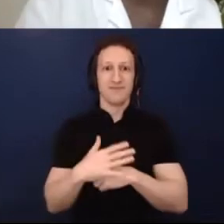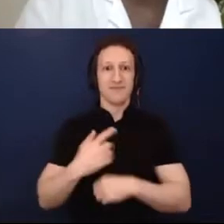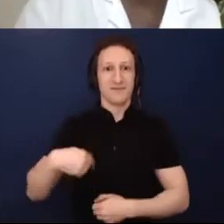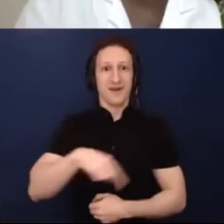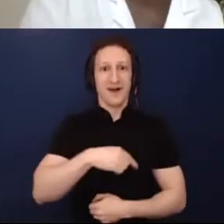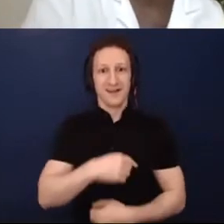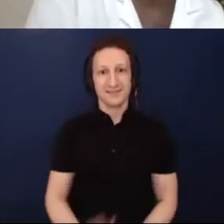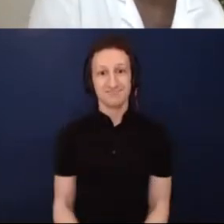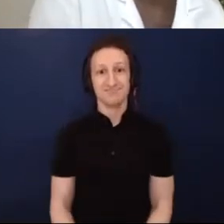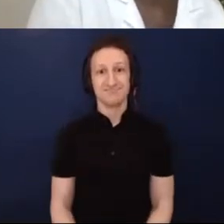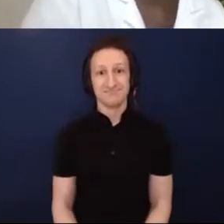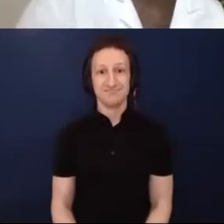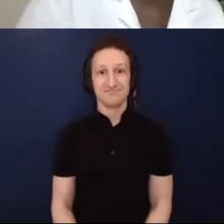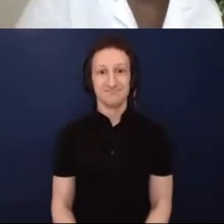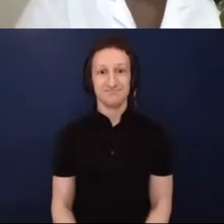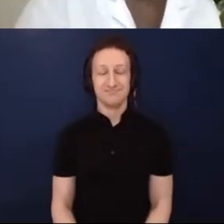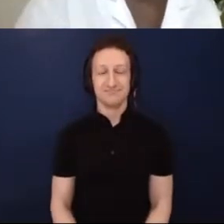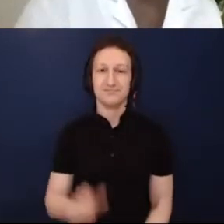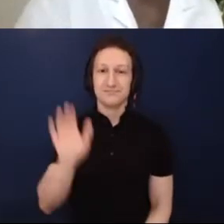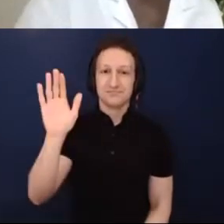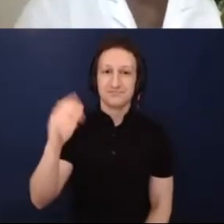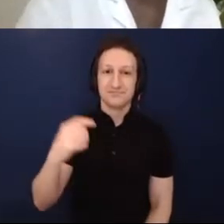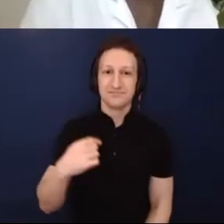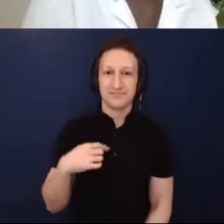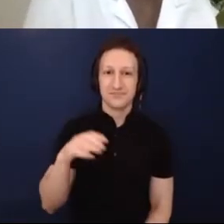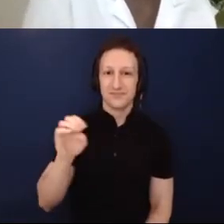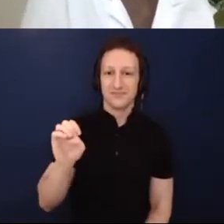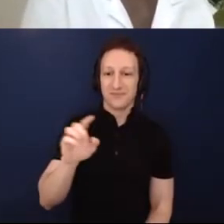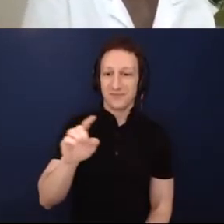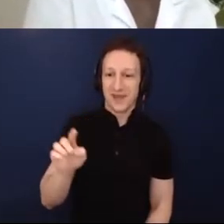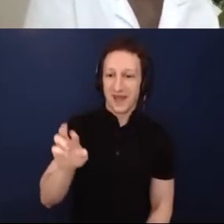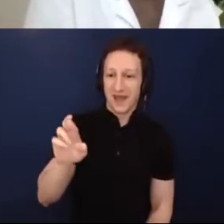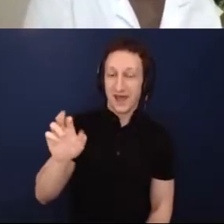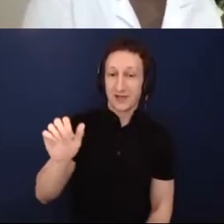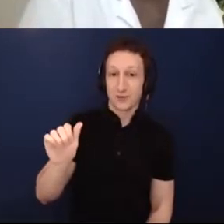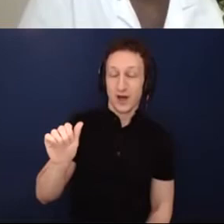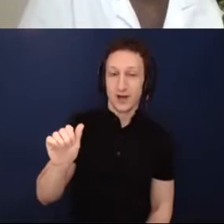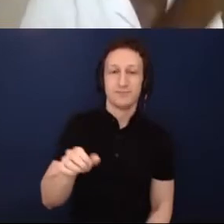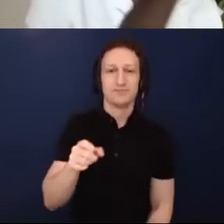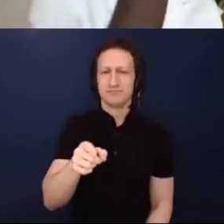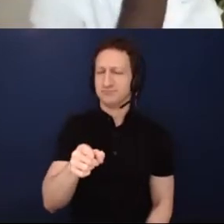This is Ezra speaking. I think both Alexandria and Jerron just brought up